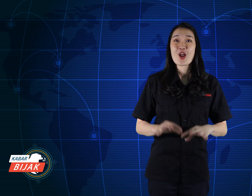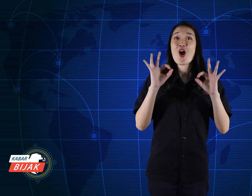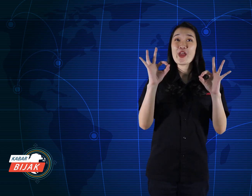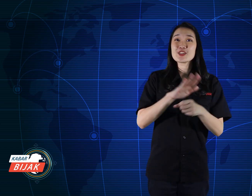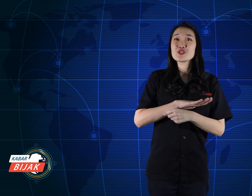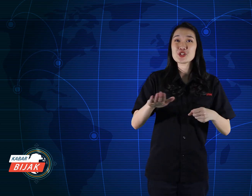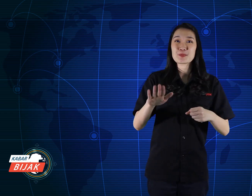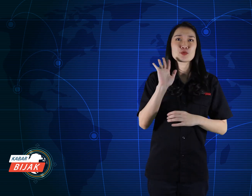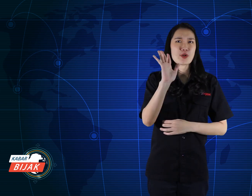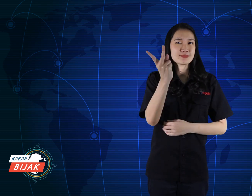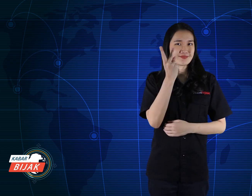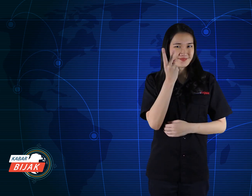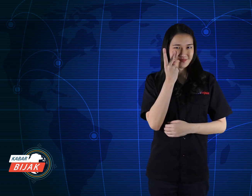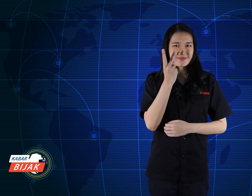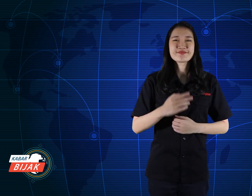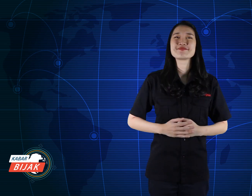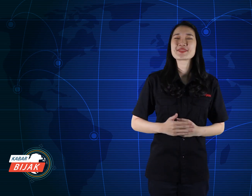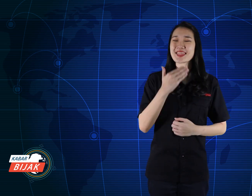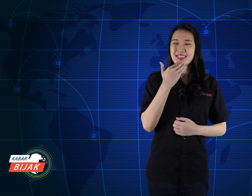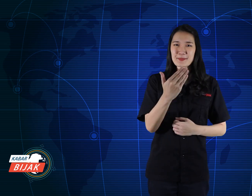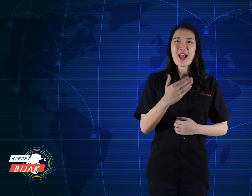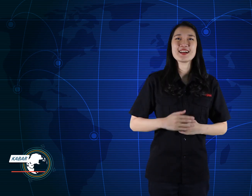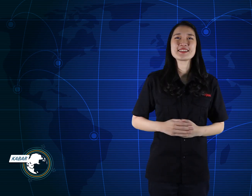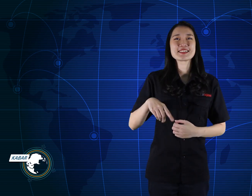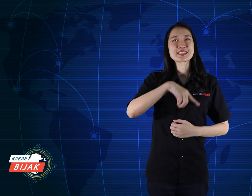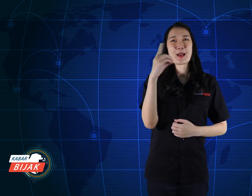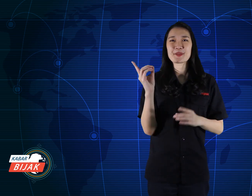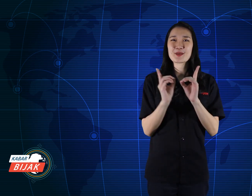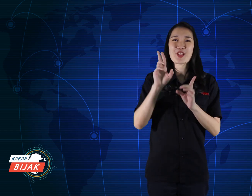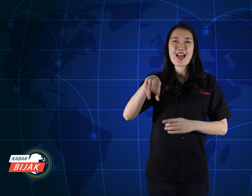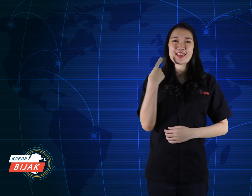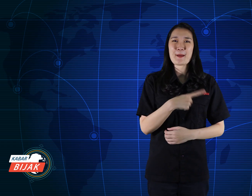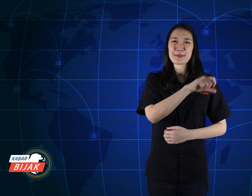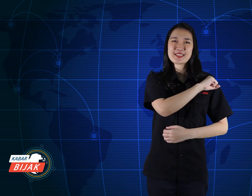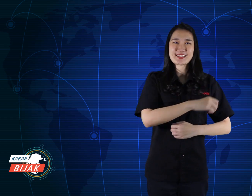Okay, that's enough. You've watched, thank you! See you again at KamiBijak.